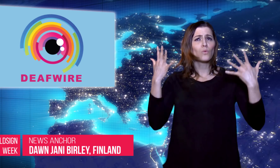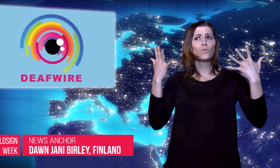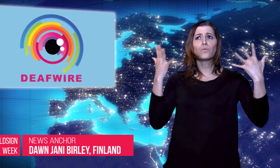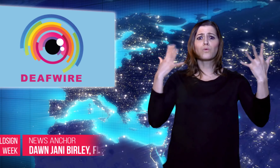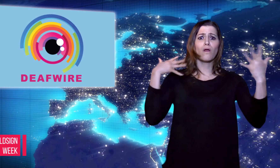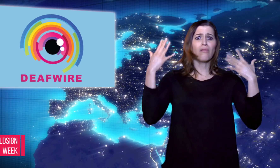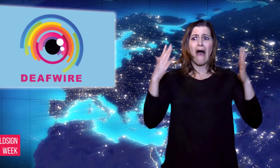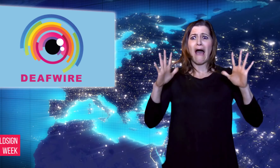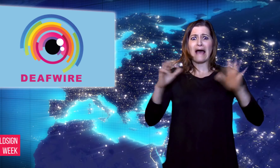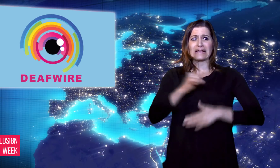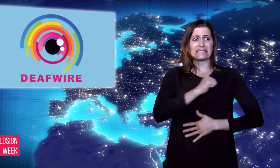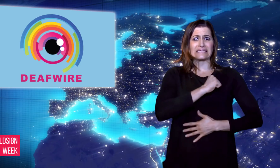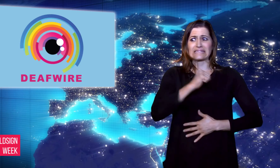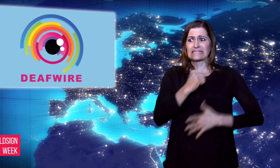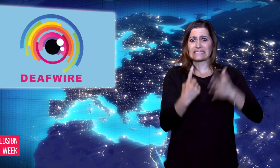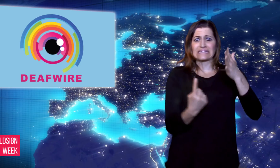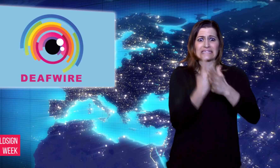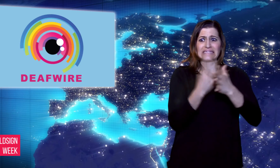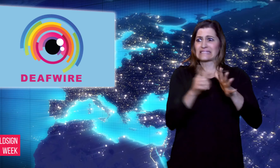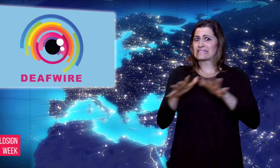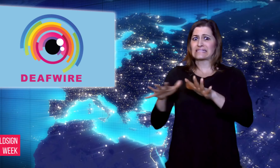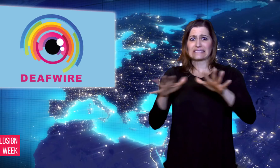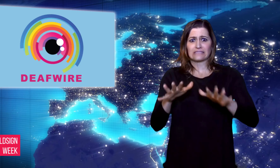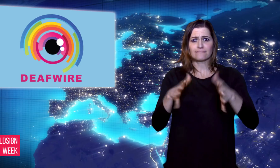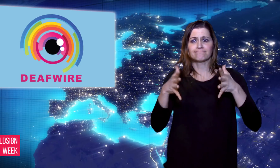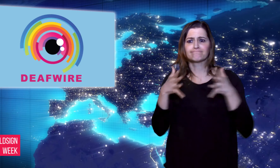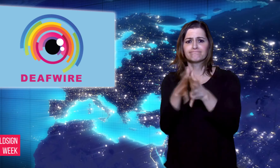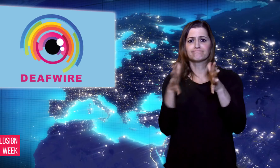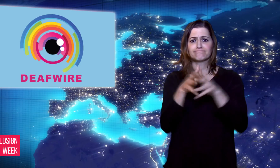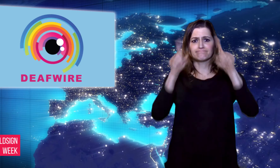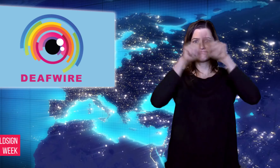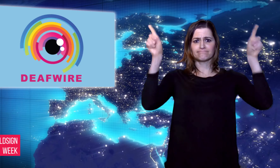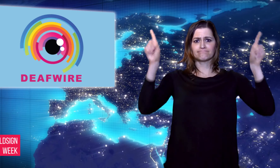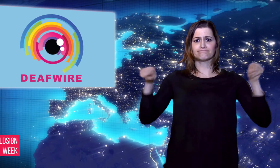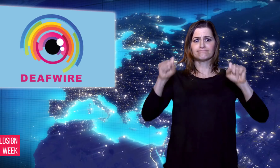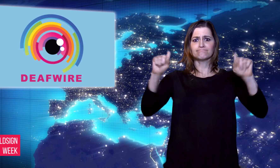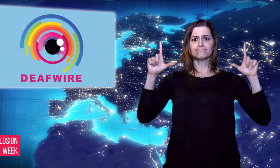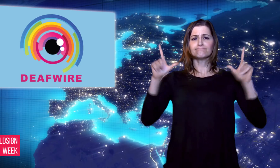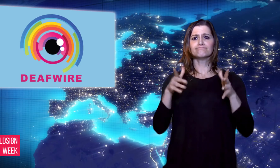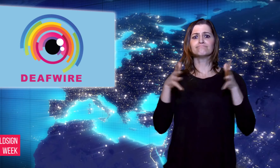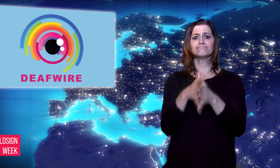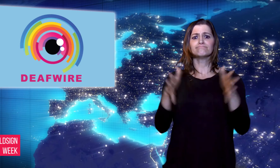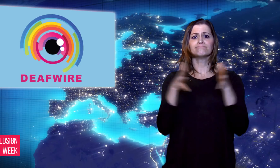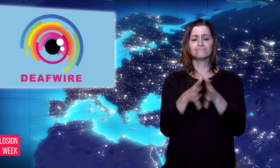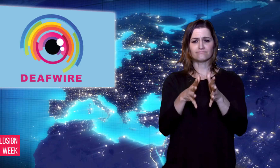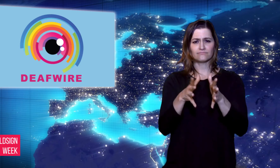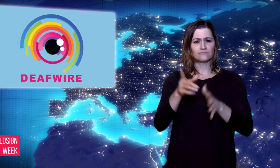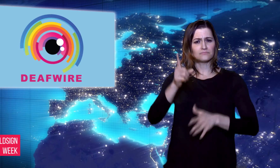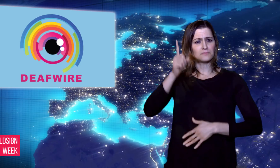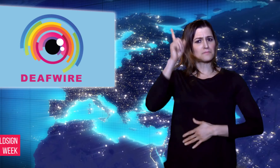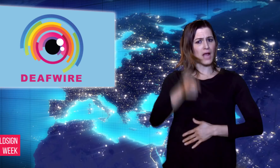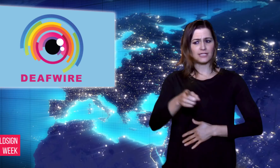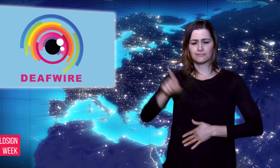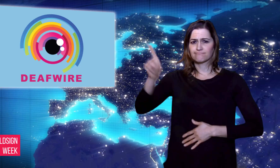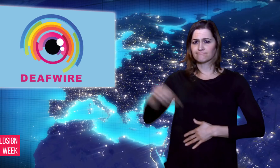Interpreters in Weather Emergencies